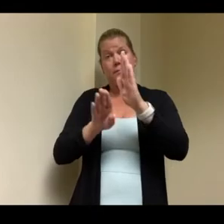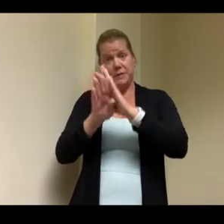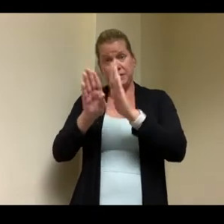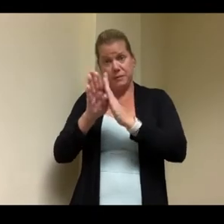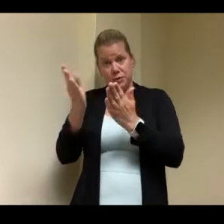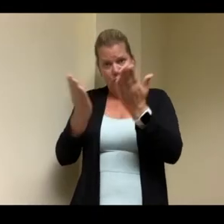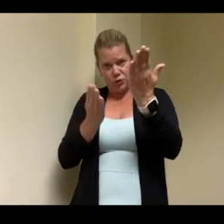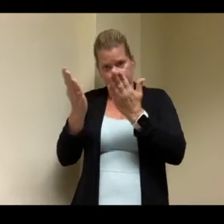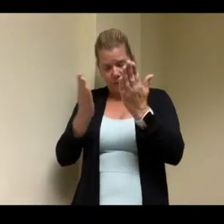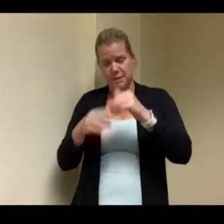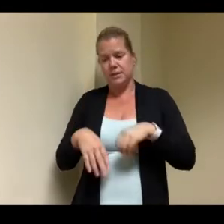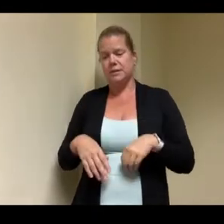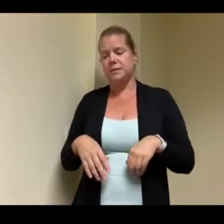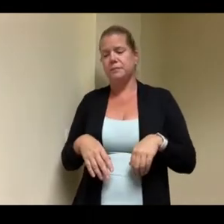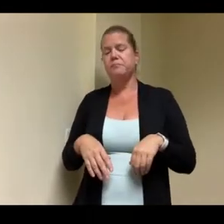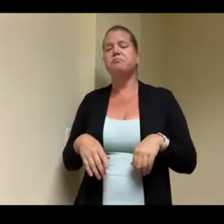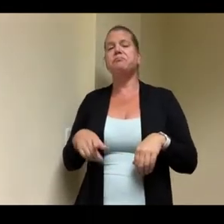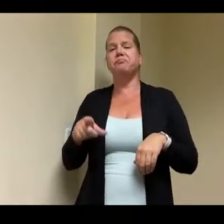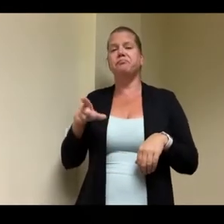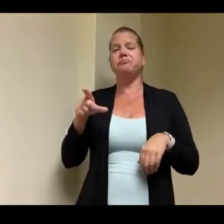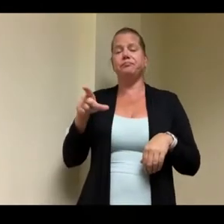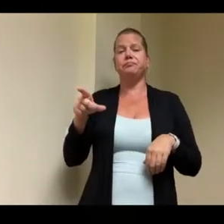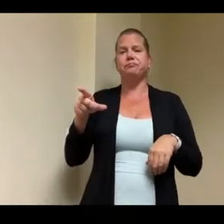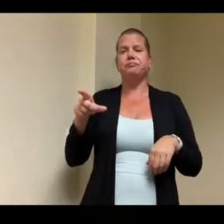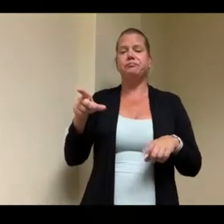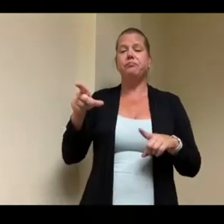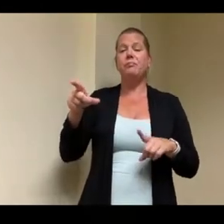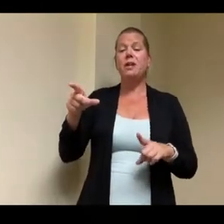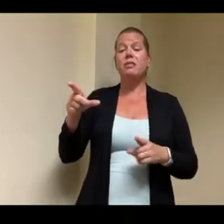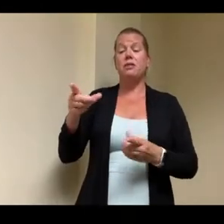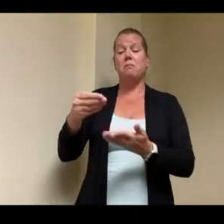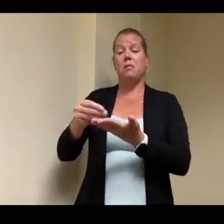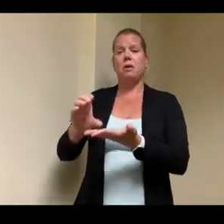costs of the home staffing special